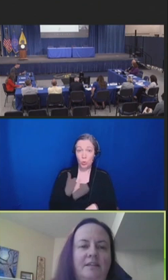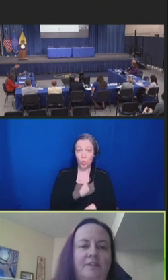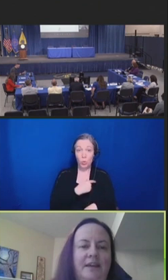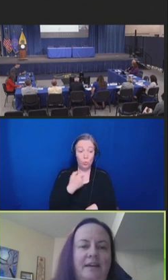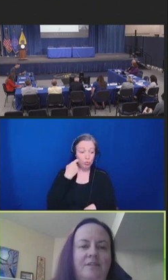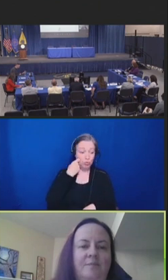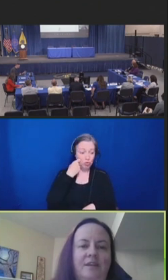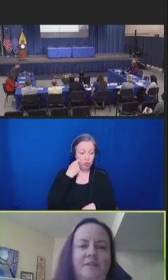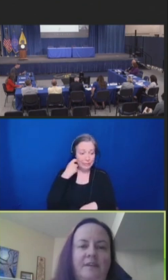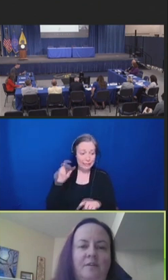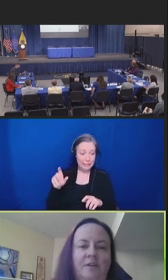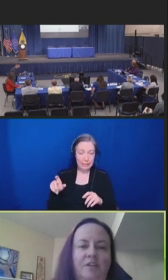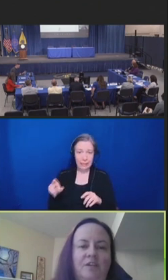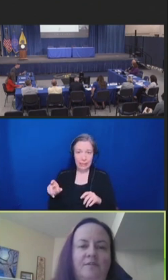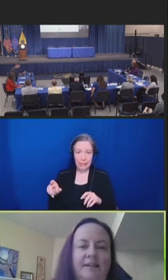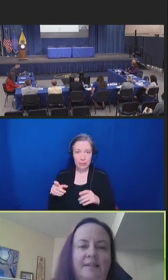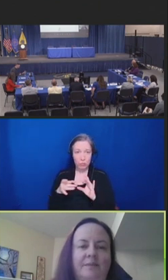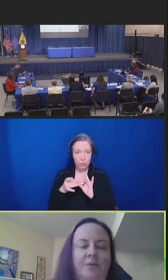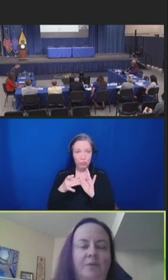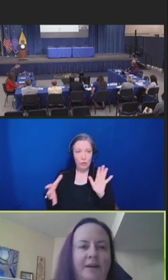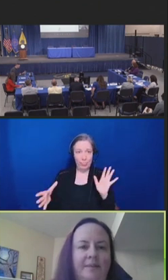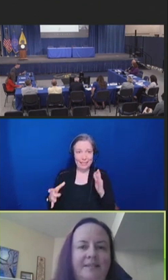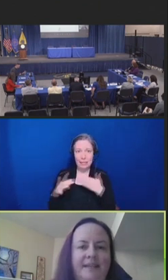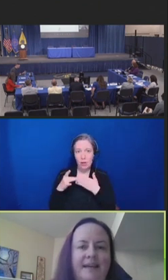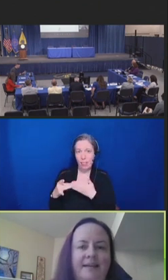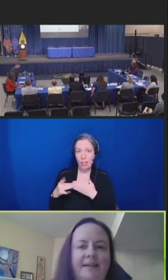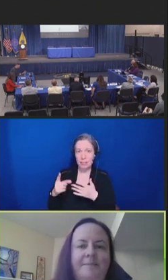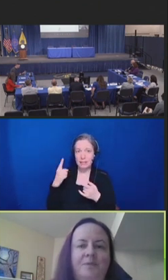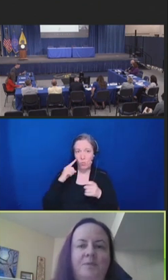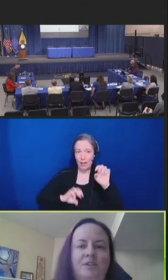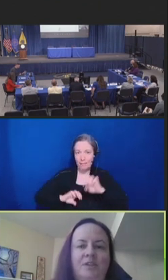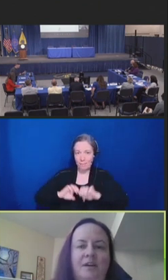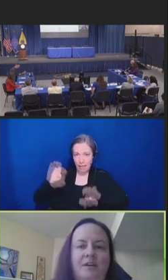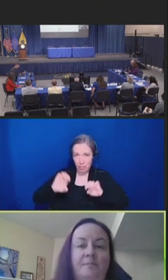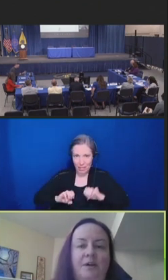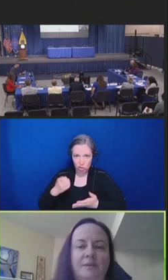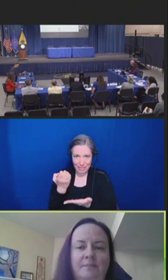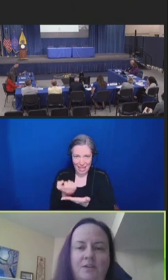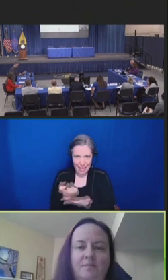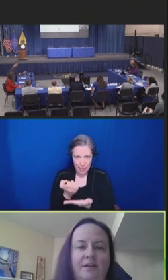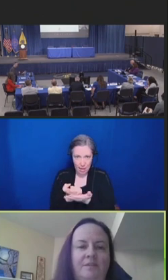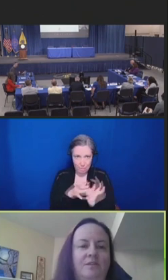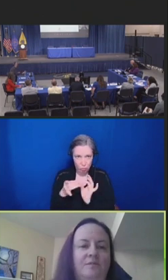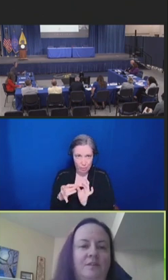for the Economic Evaluation of Vaccine Programs in Canada which marked a major milestone for